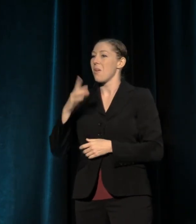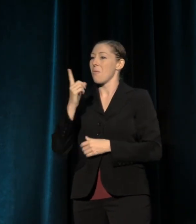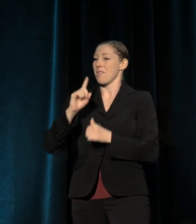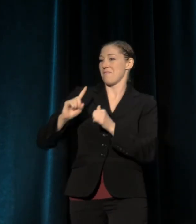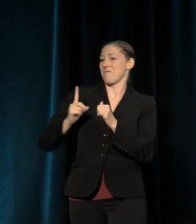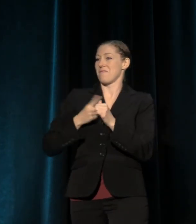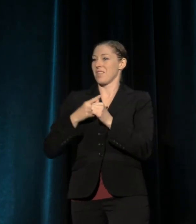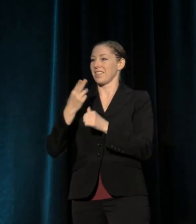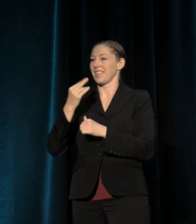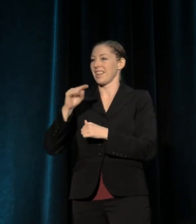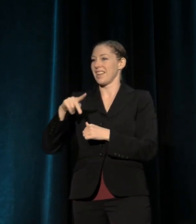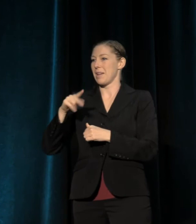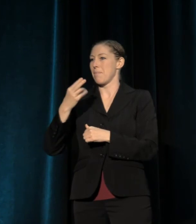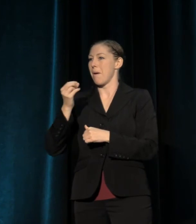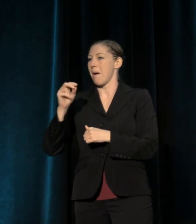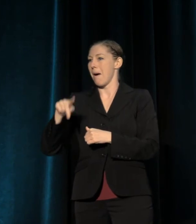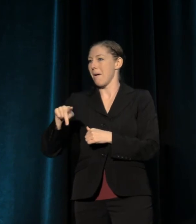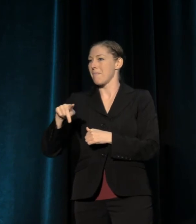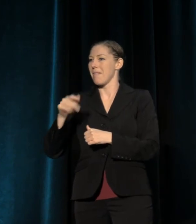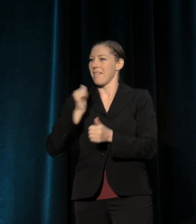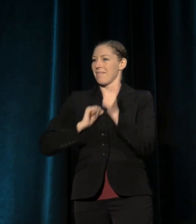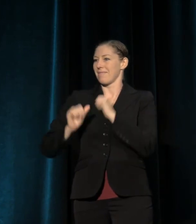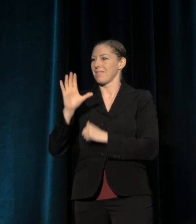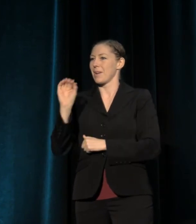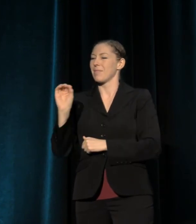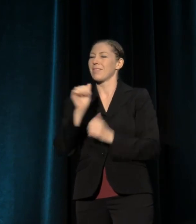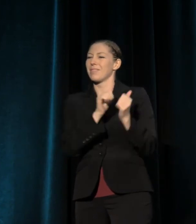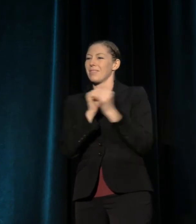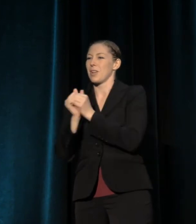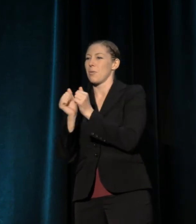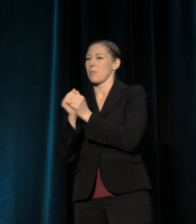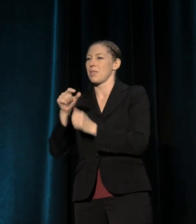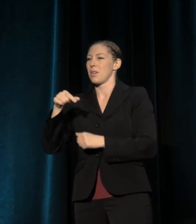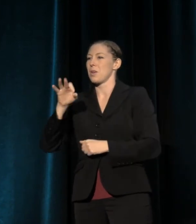along with her partner Kwikstep, and it's called Full Circle.